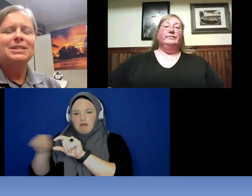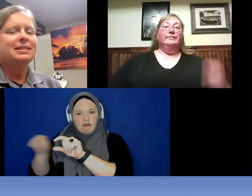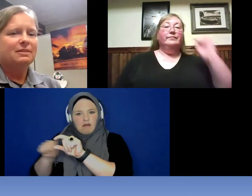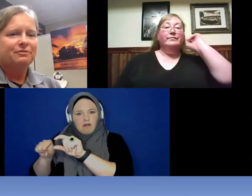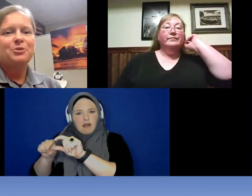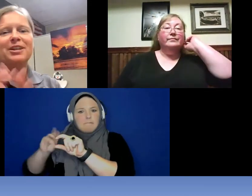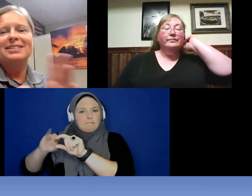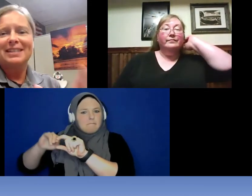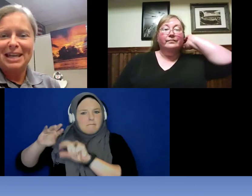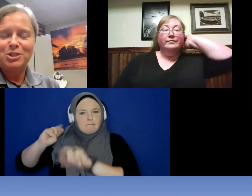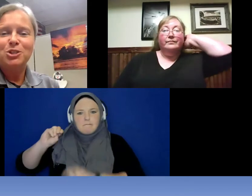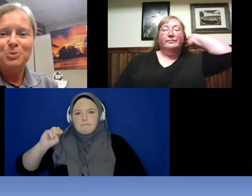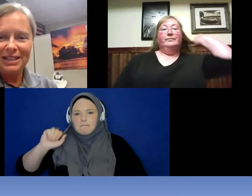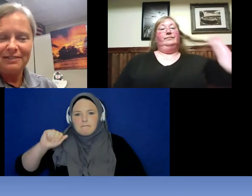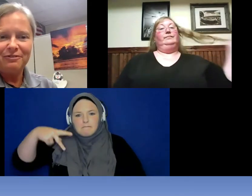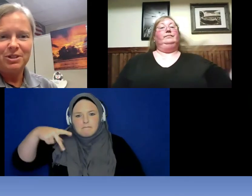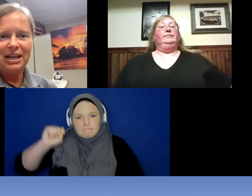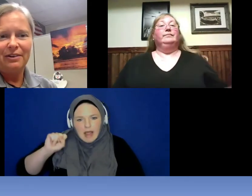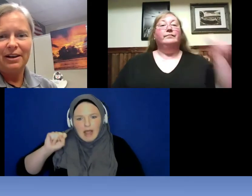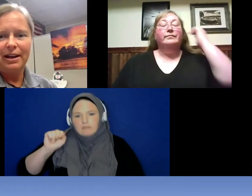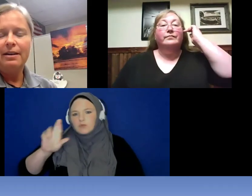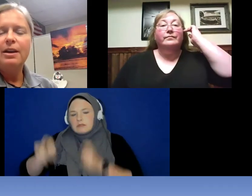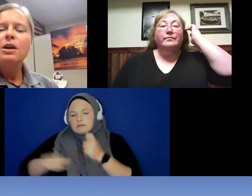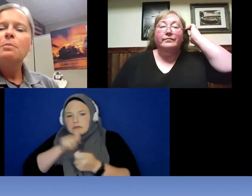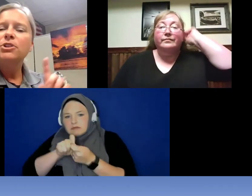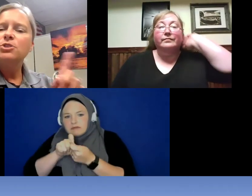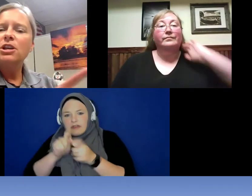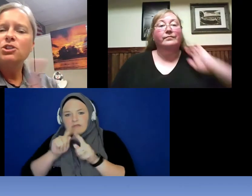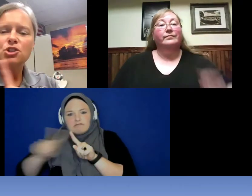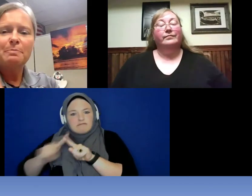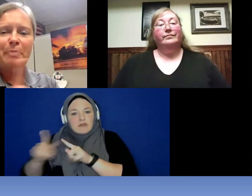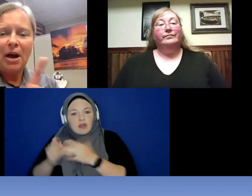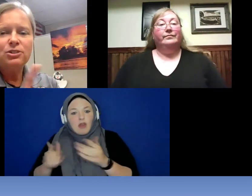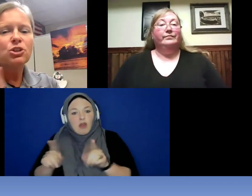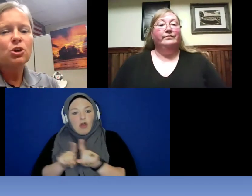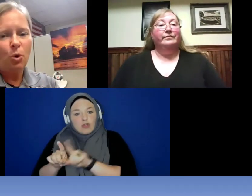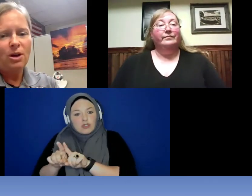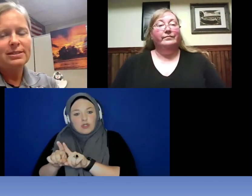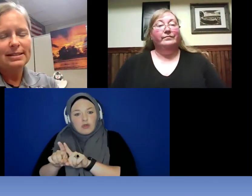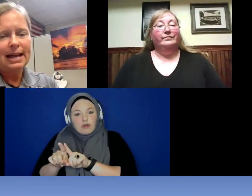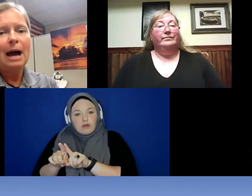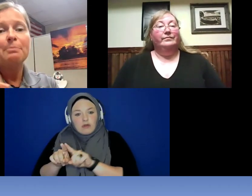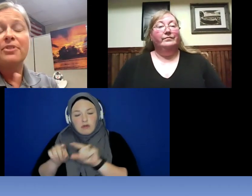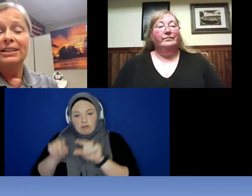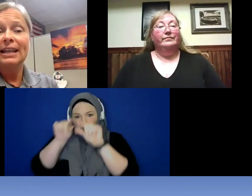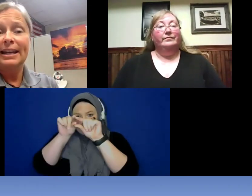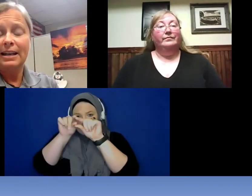and different things in case you need it for the area . But there is actually buttons across the top that light up